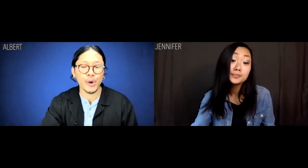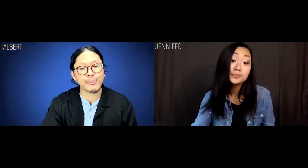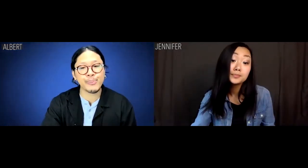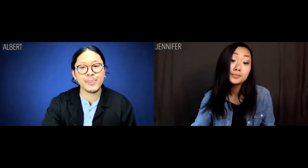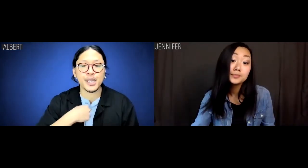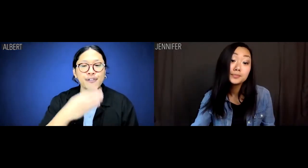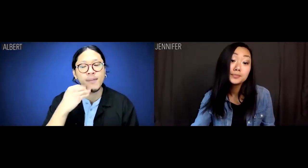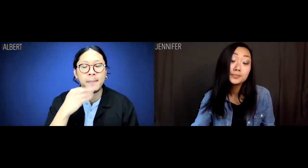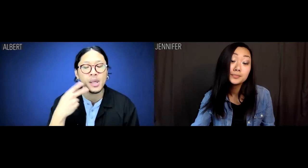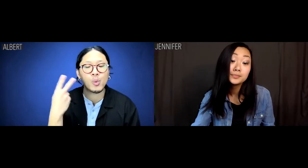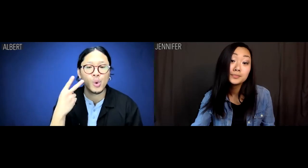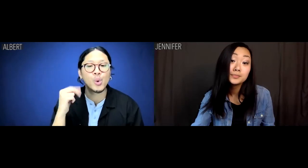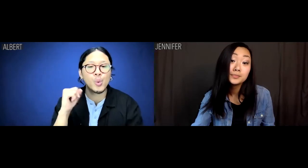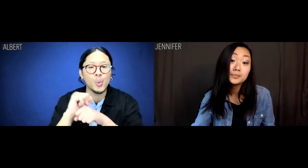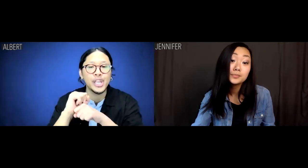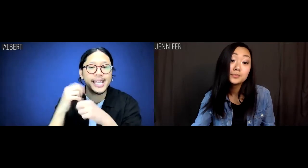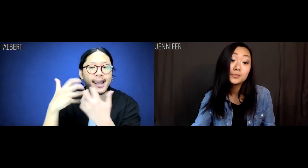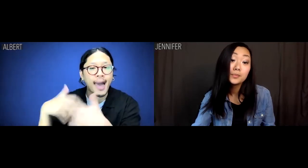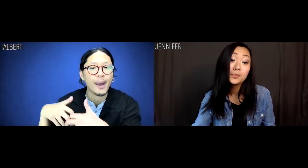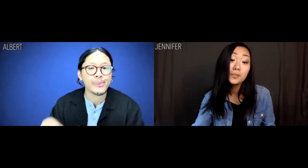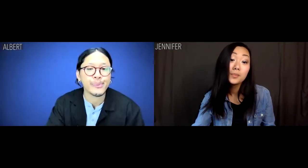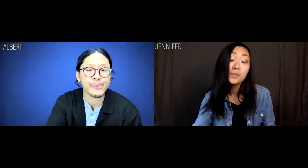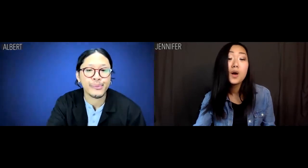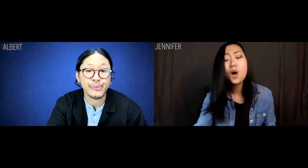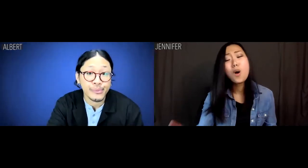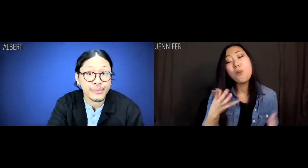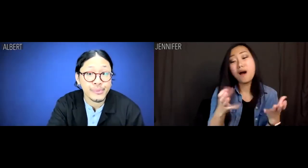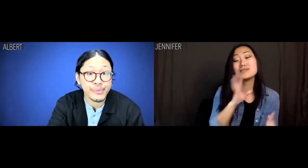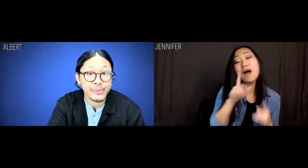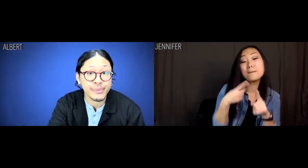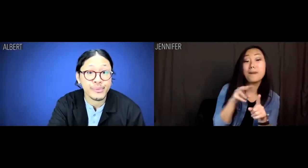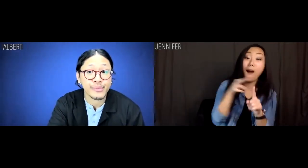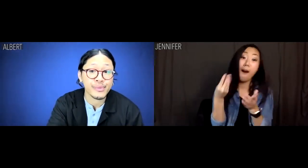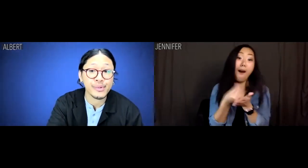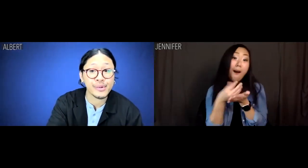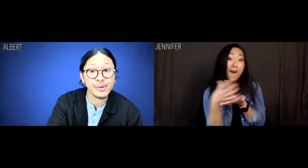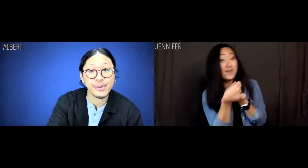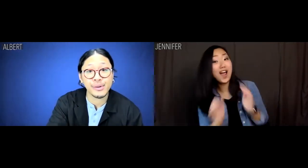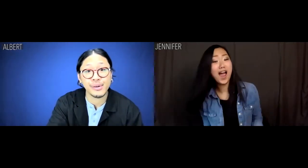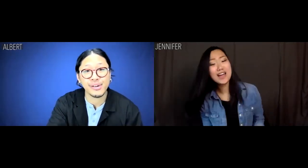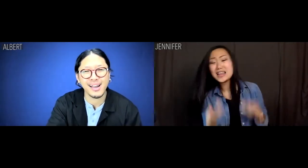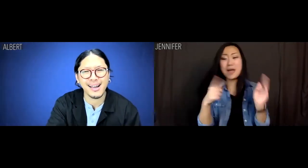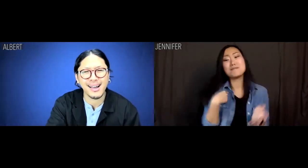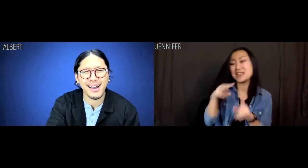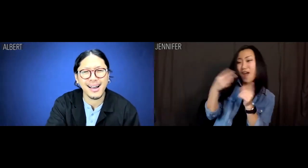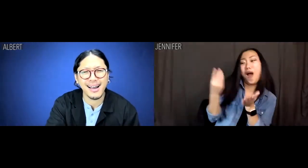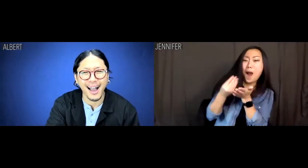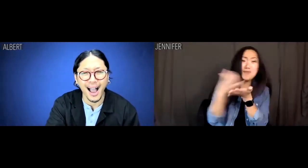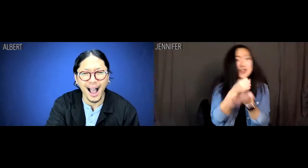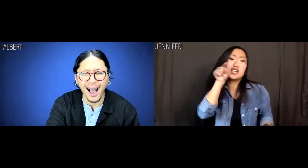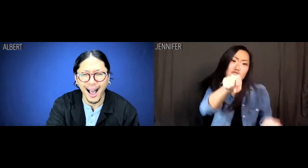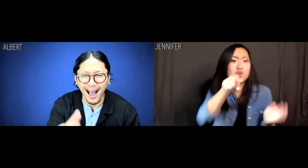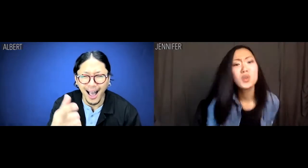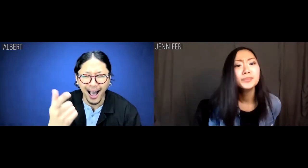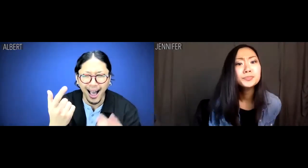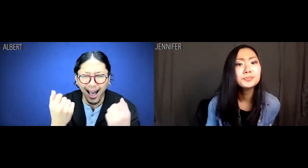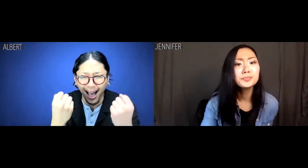Albert: Me and Melvin are working it out. Jennifer: You want to talk about arbitrage? Well, let me arbitrage you.